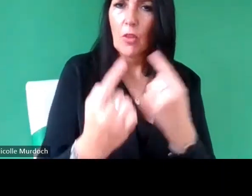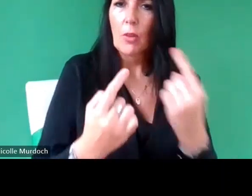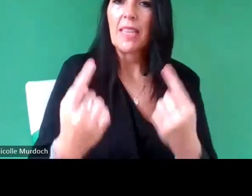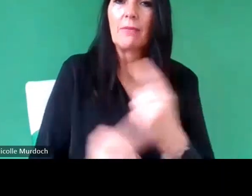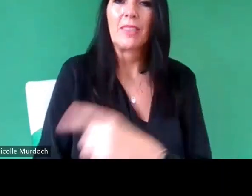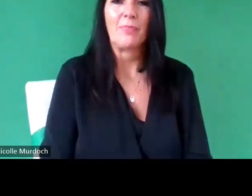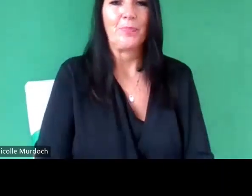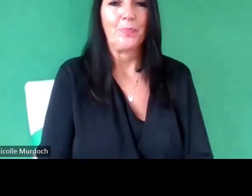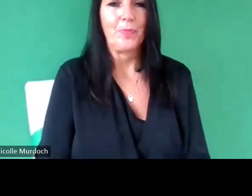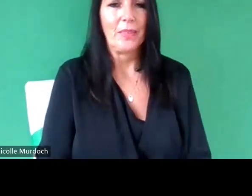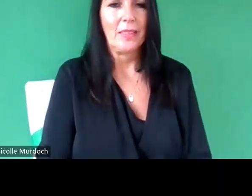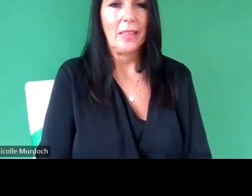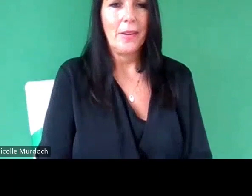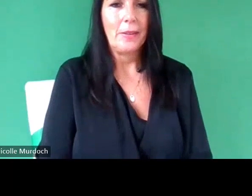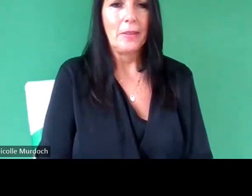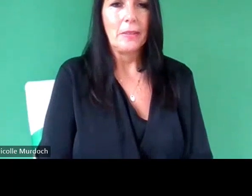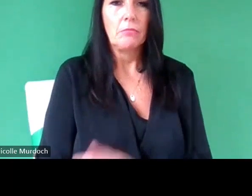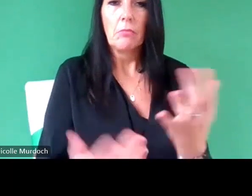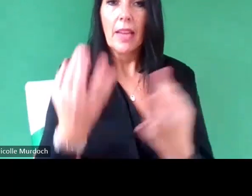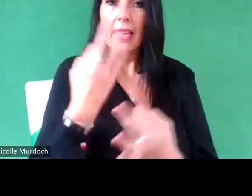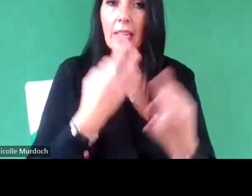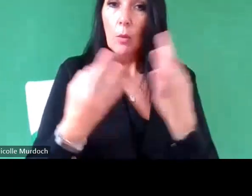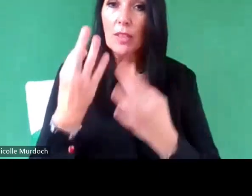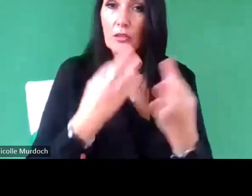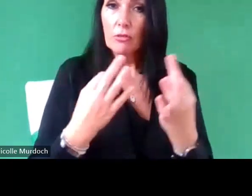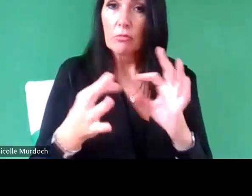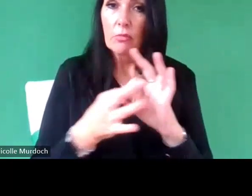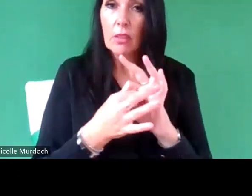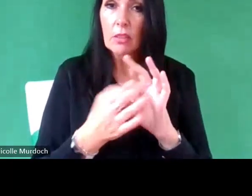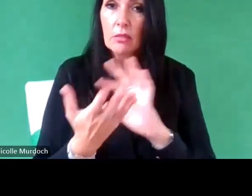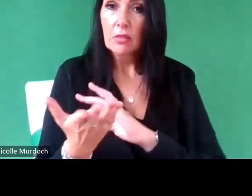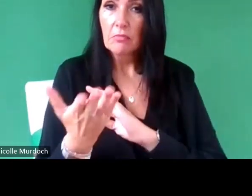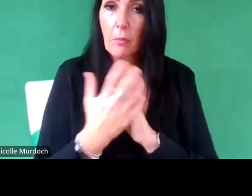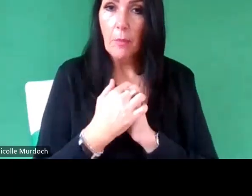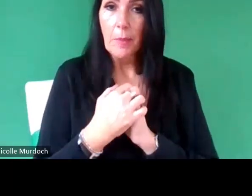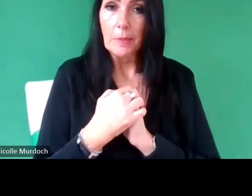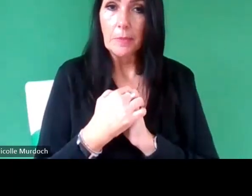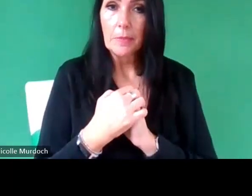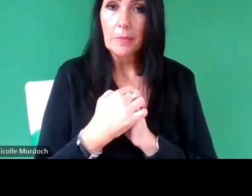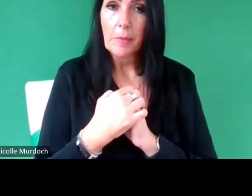I'm just curious have we got any questions online from things of that packing through